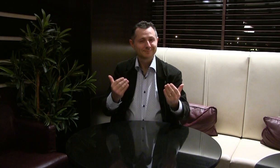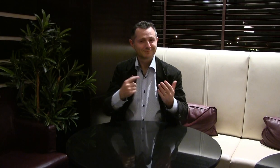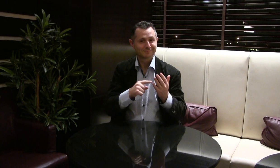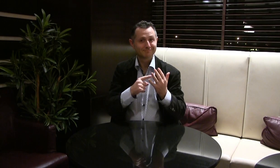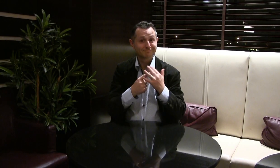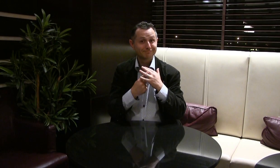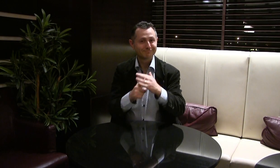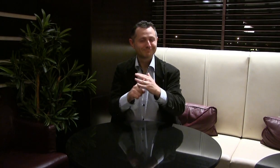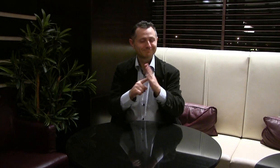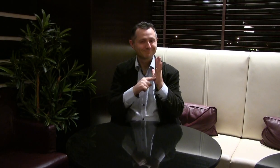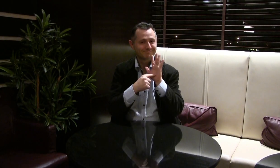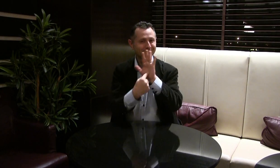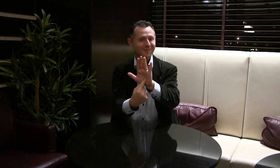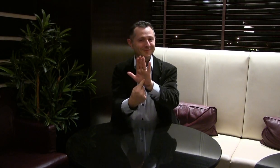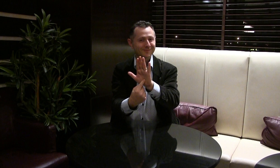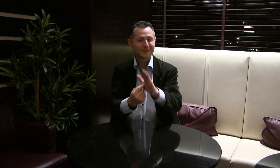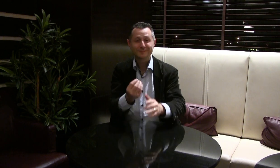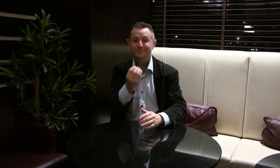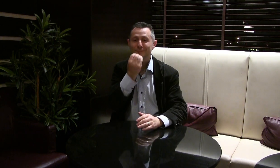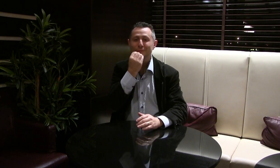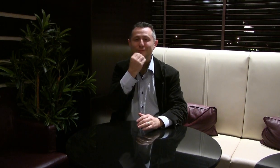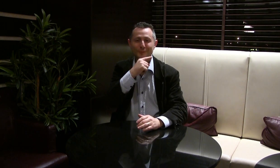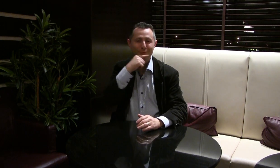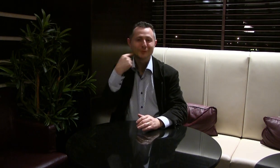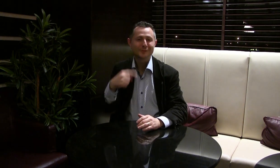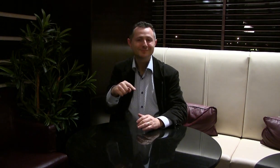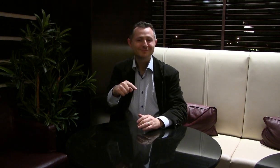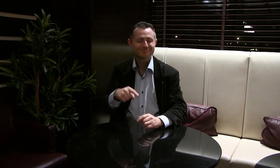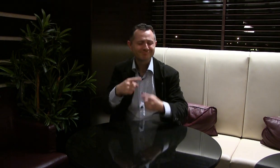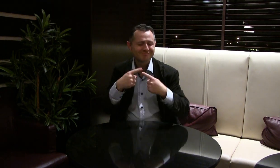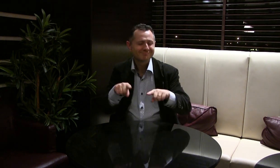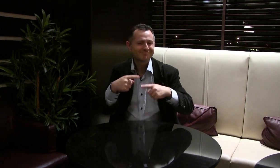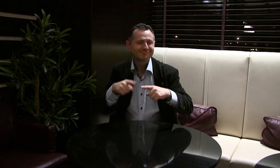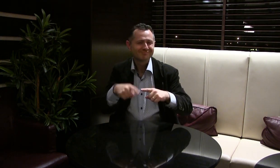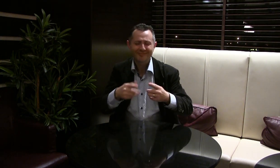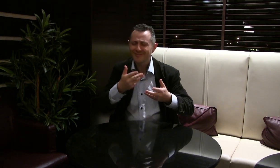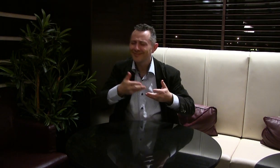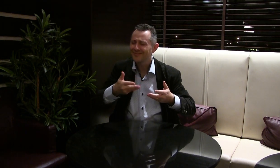Now, I will begin to show you a